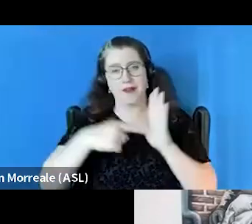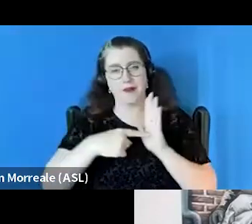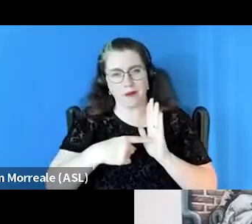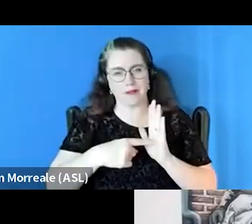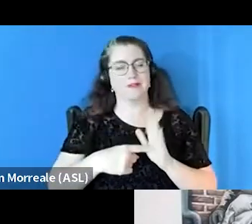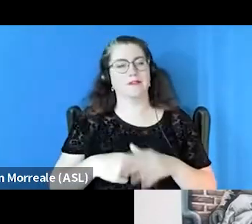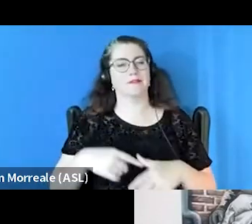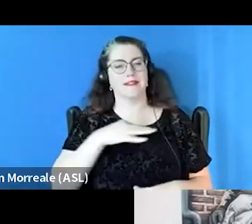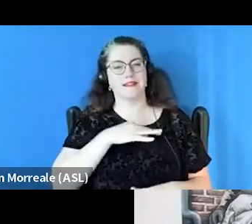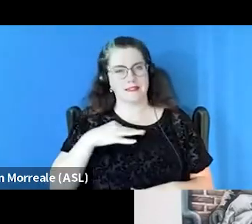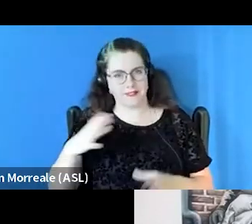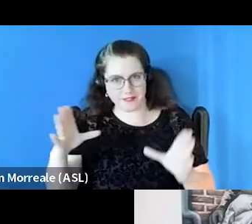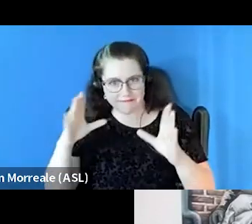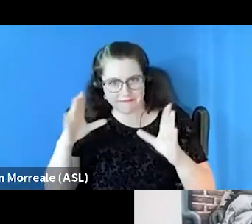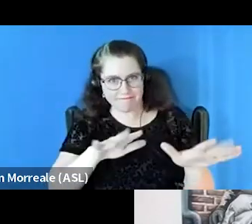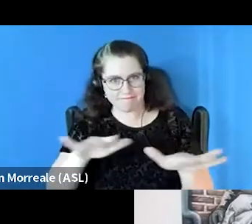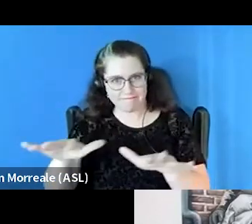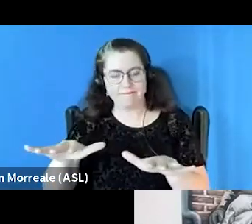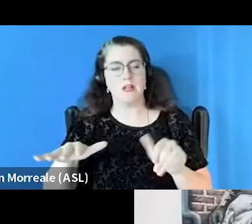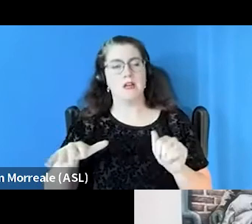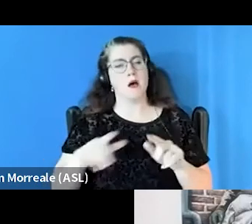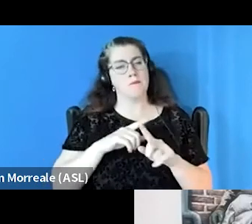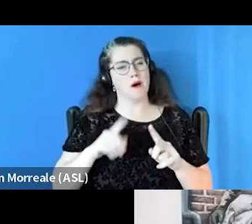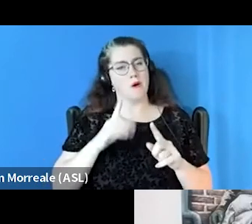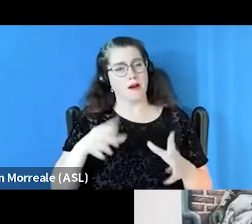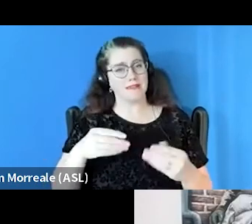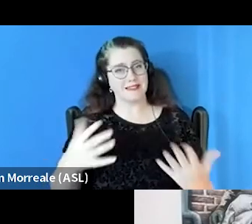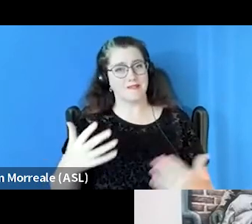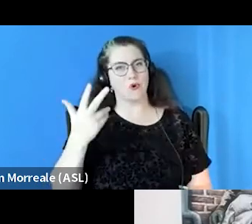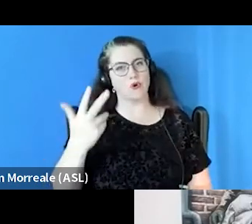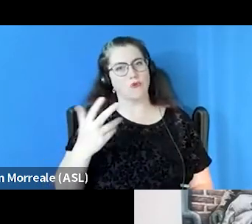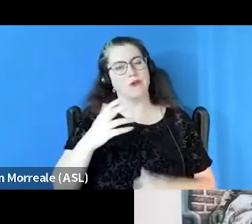But we want to give you three actionable takeaways.